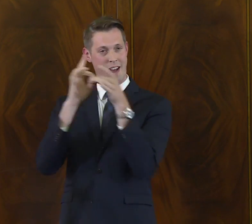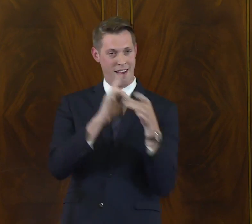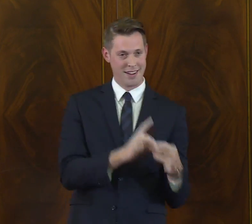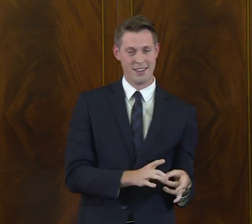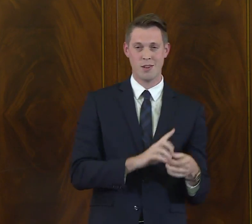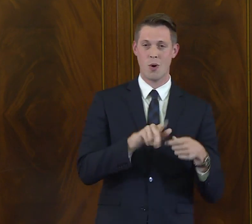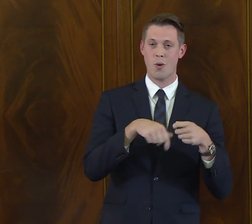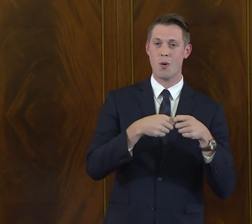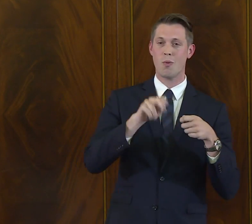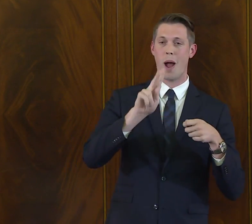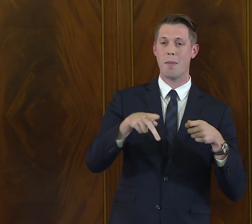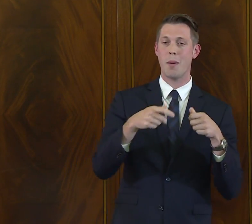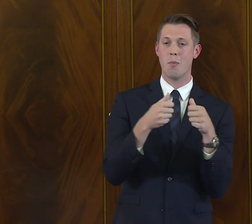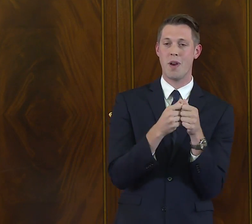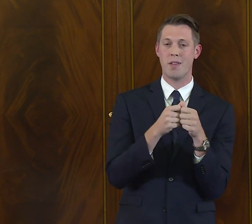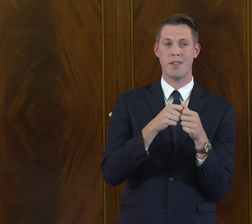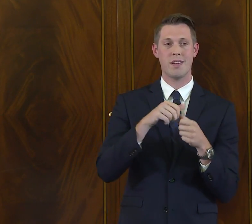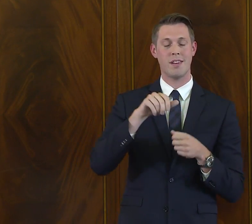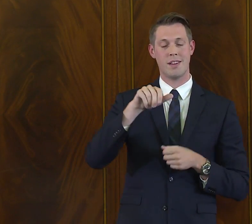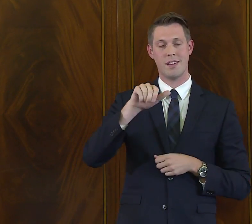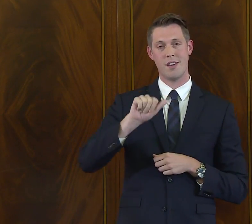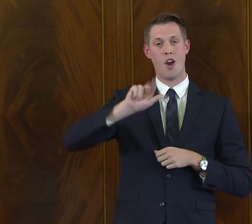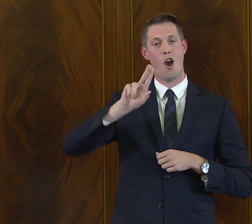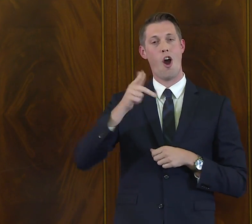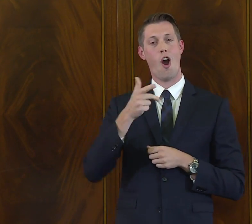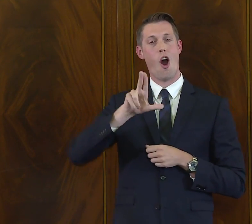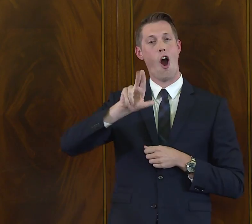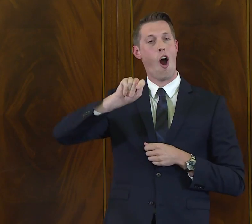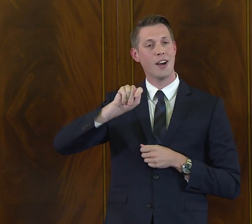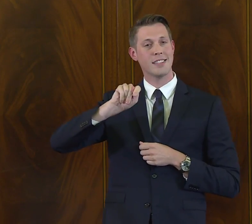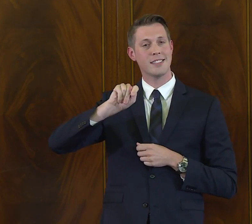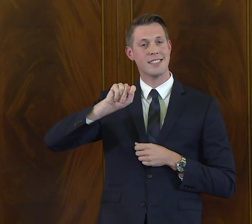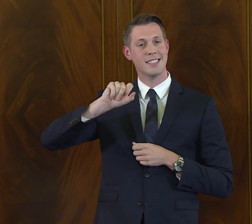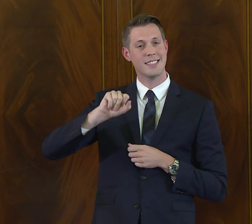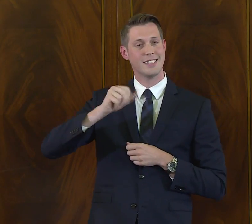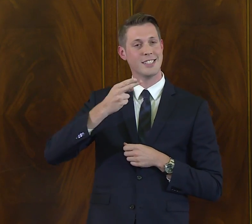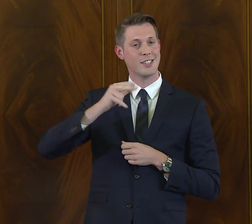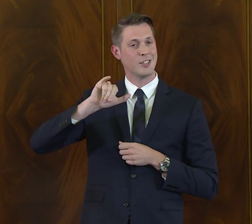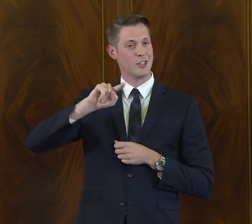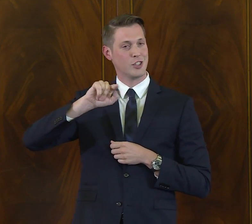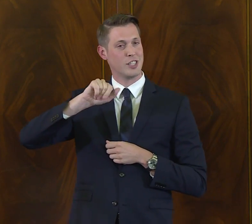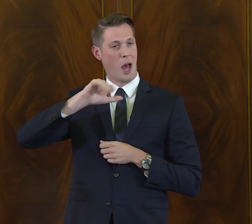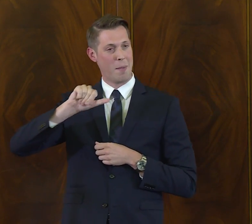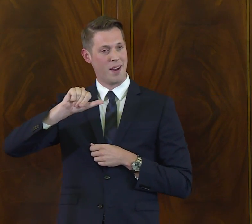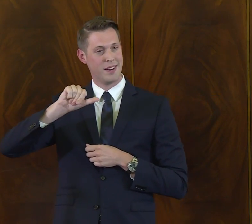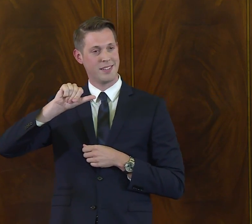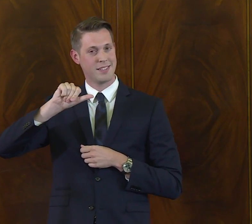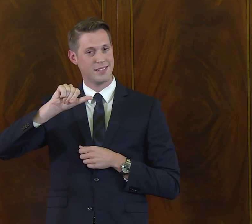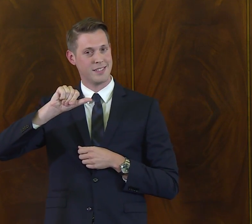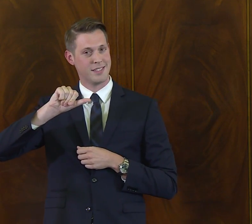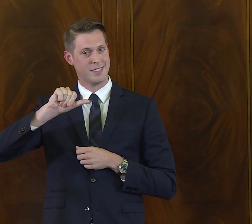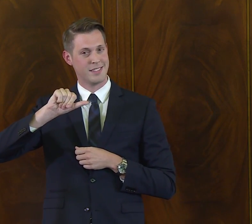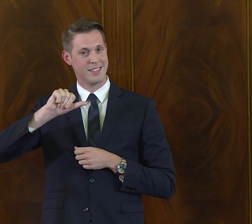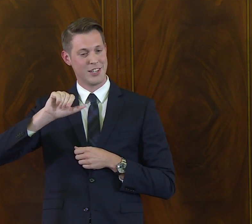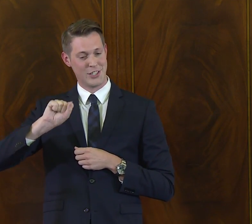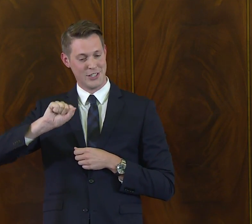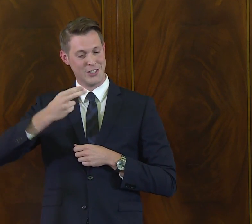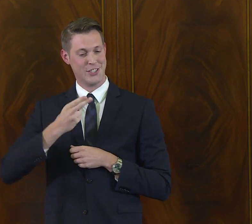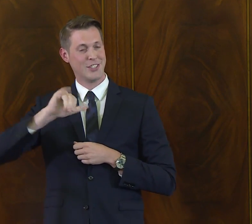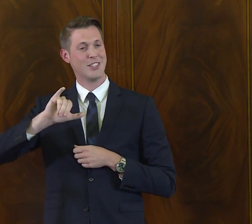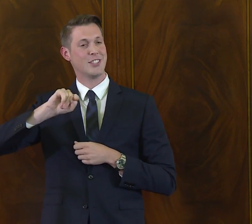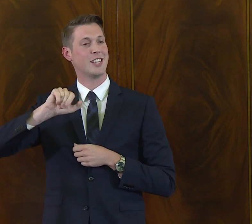So I'd like to invite August Kitama to the stage-Shitama,